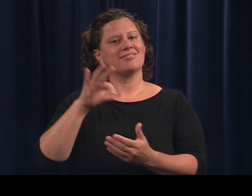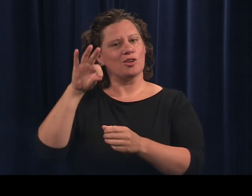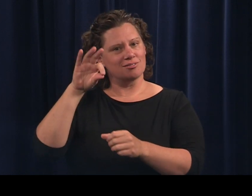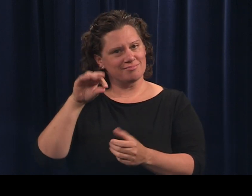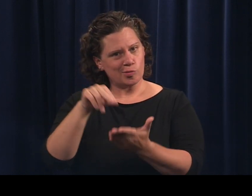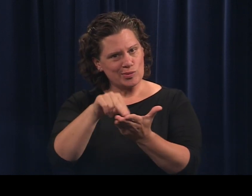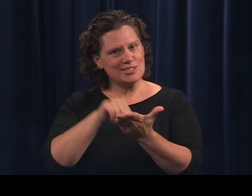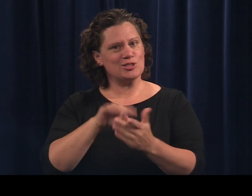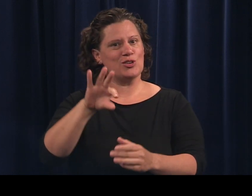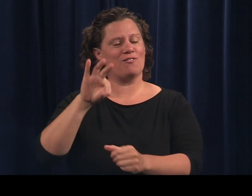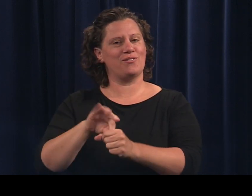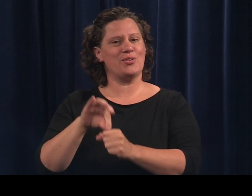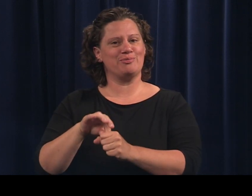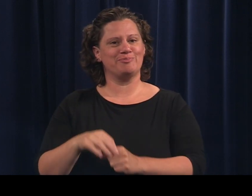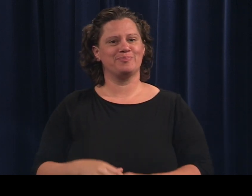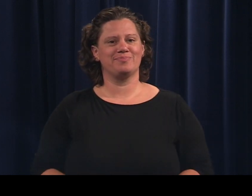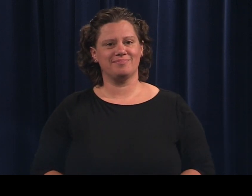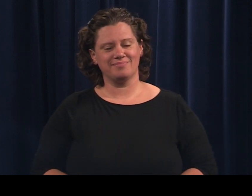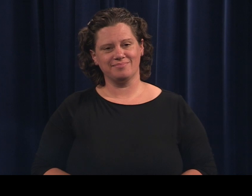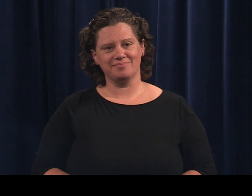Register to Vote.